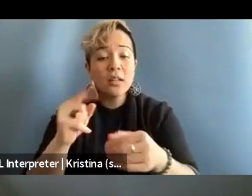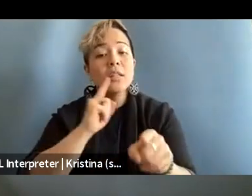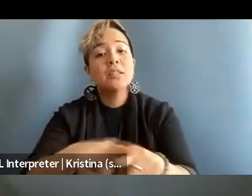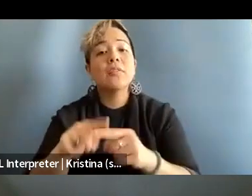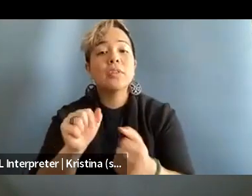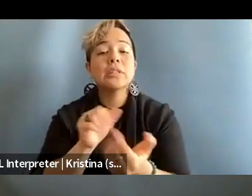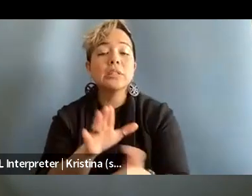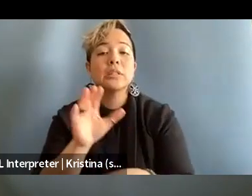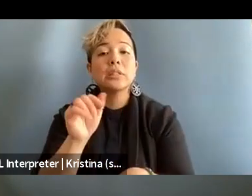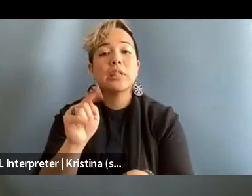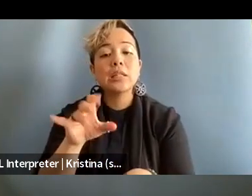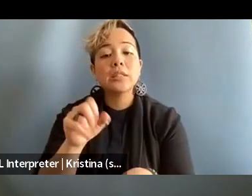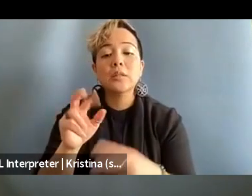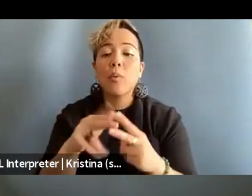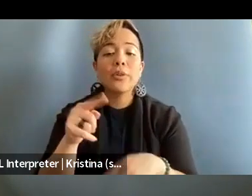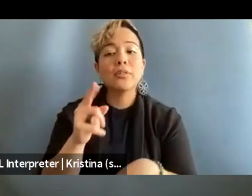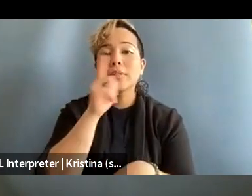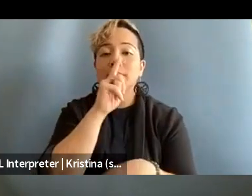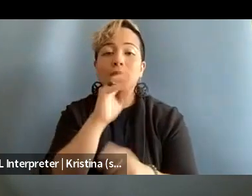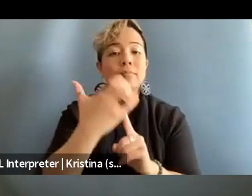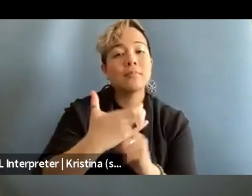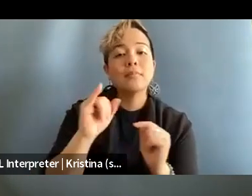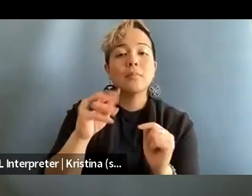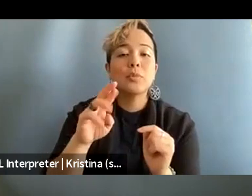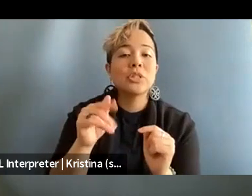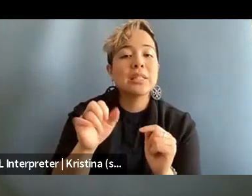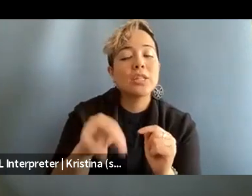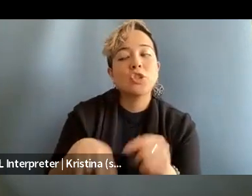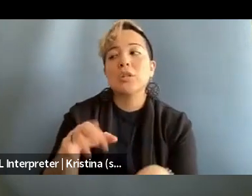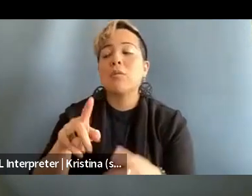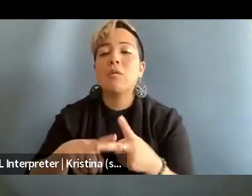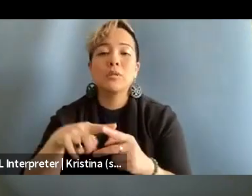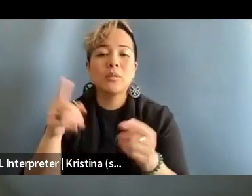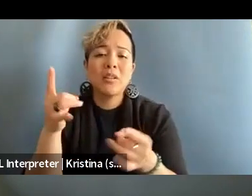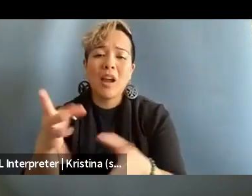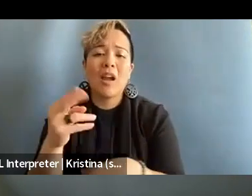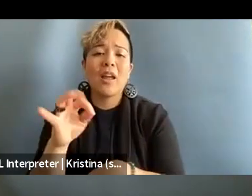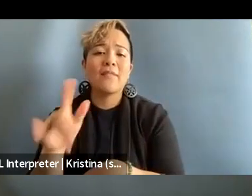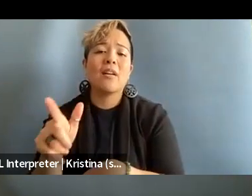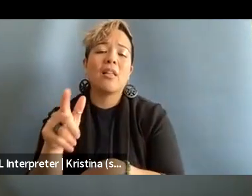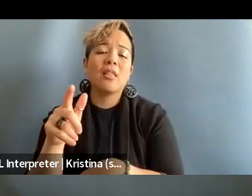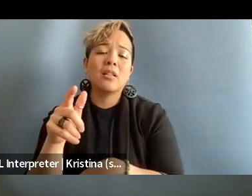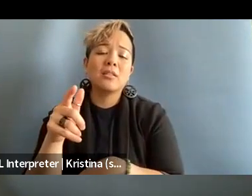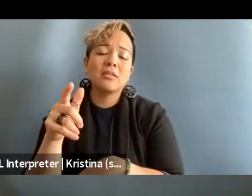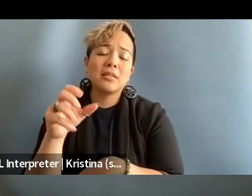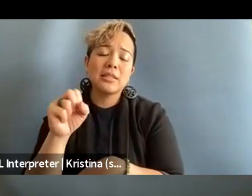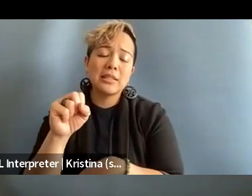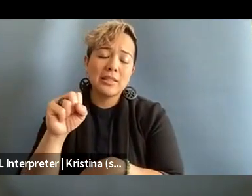whether from impersonations or to hateful speech or to for example smear campaigns